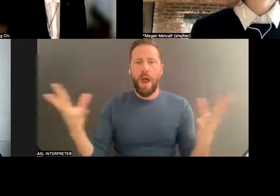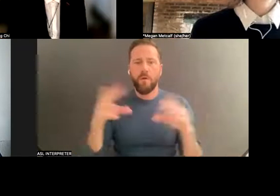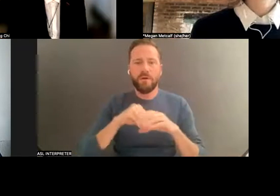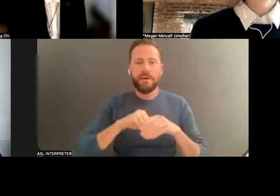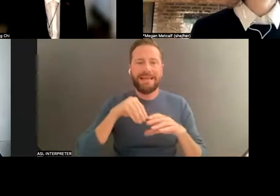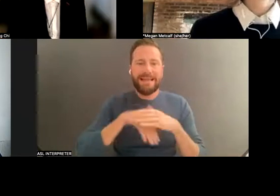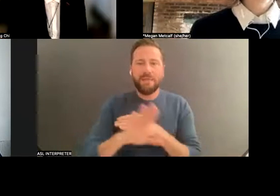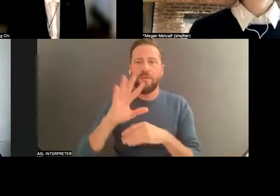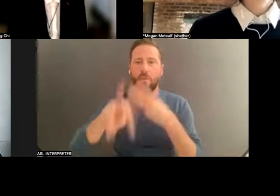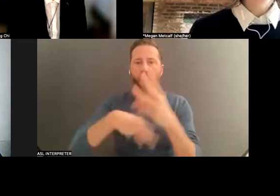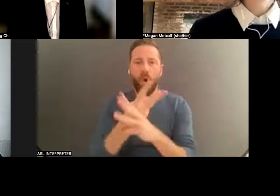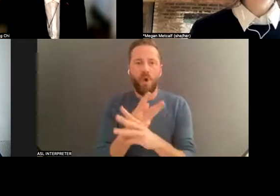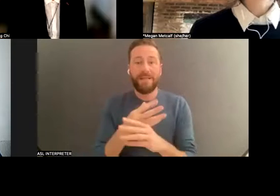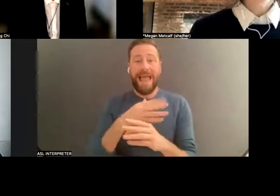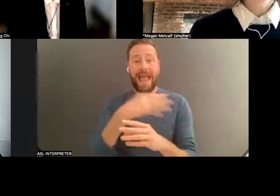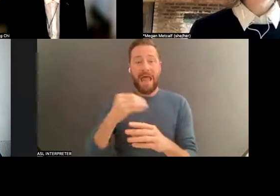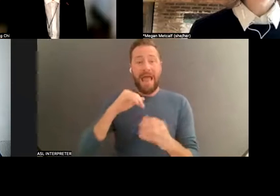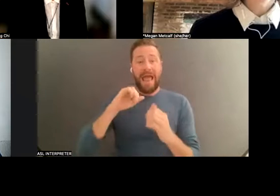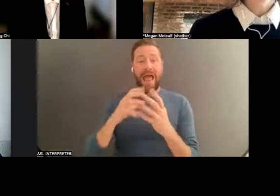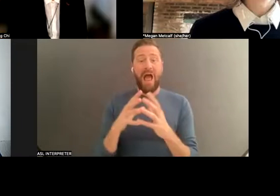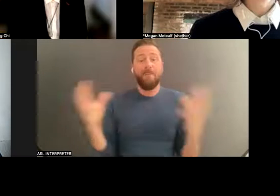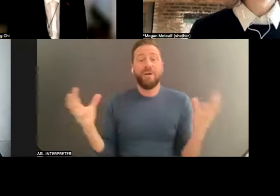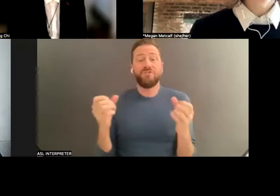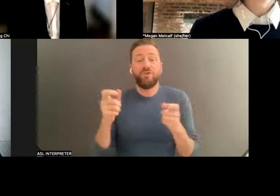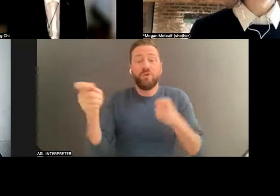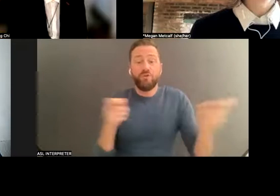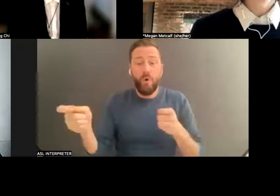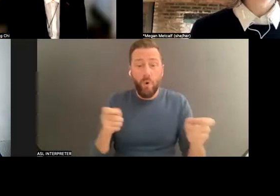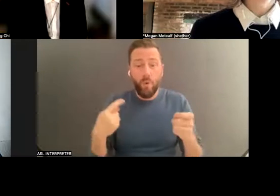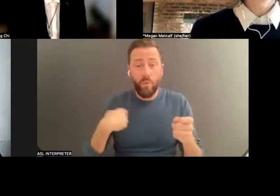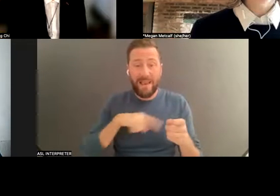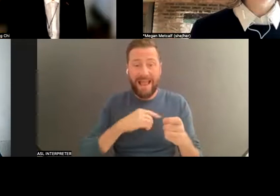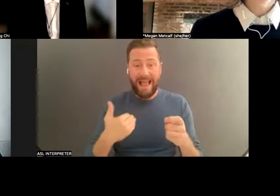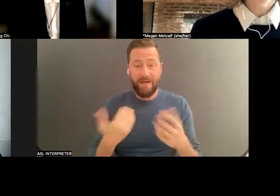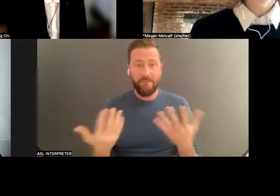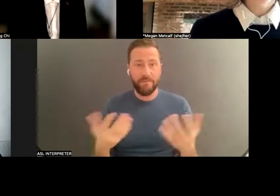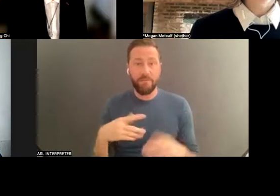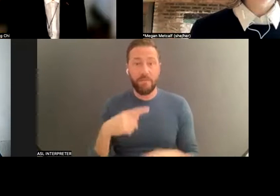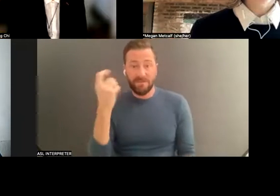issue. And I think it affects all of us, because then the fact that somebody else picking up